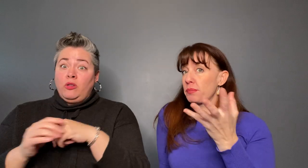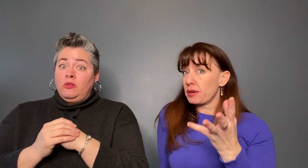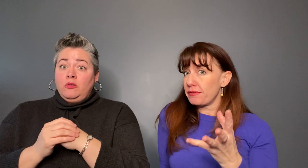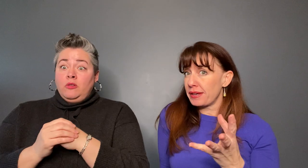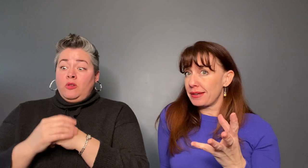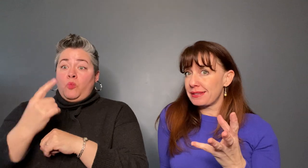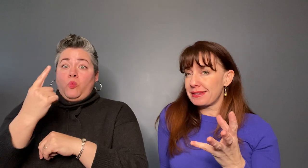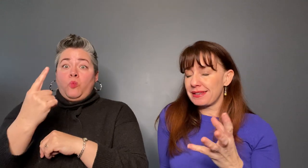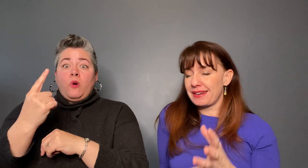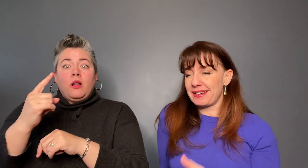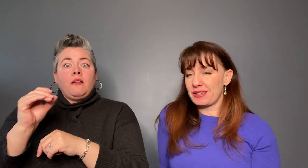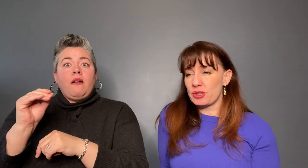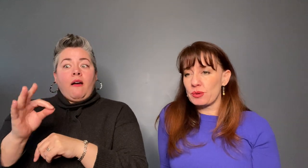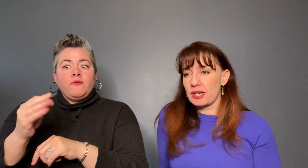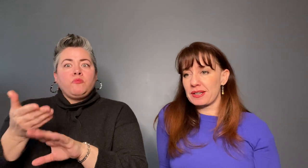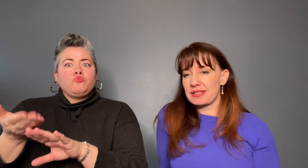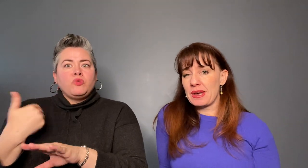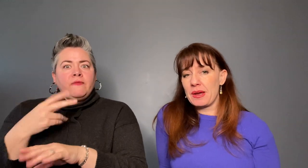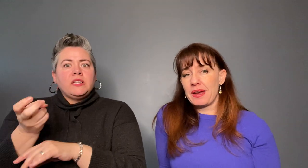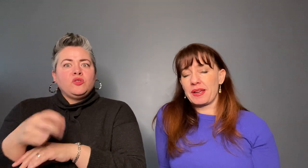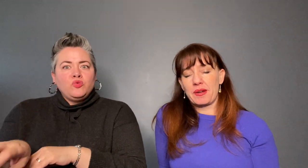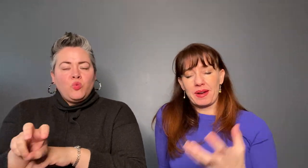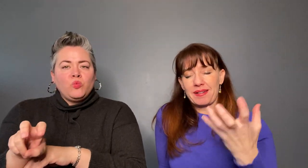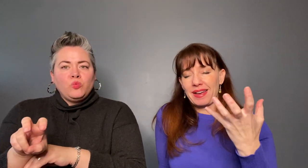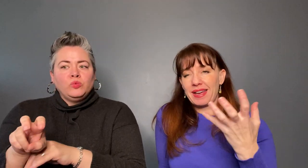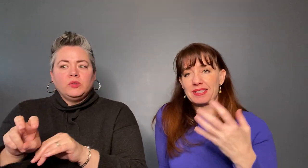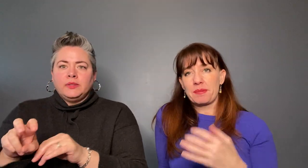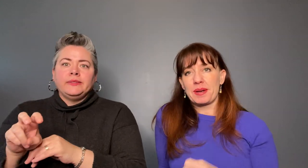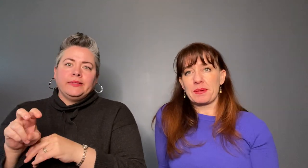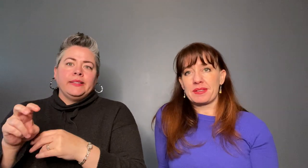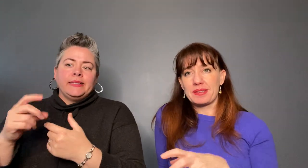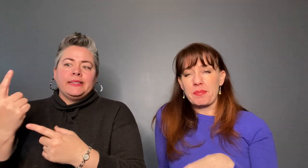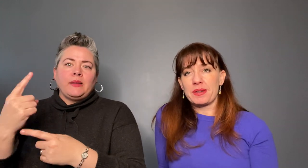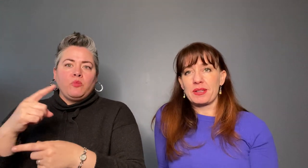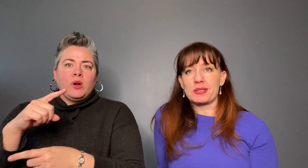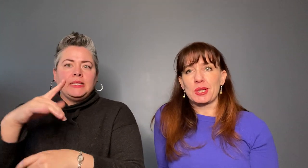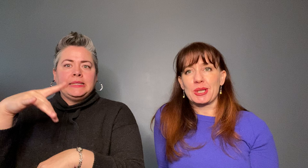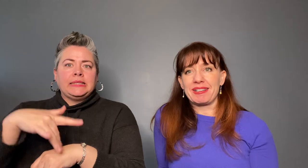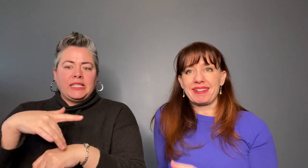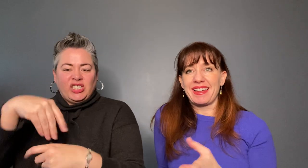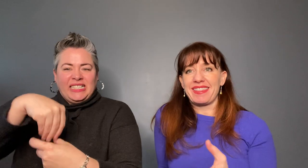one of my previous tours I had somebody step into the circle and